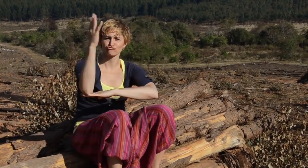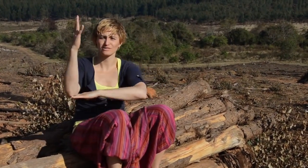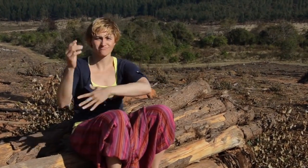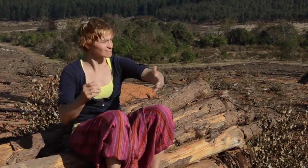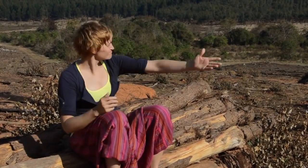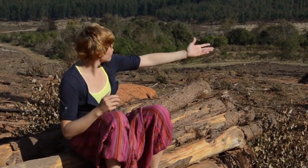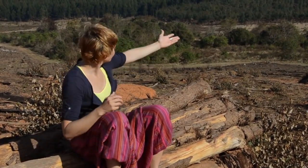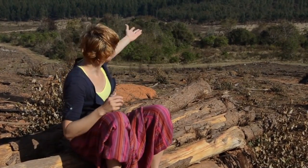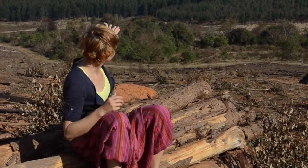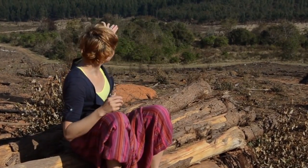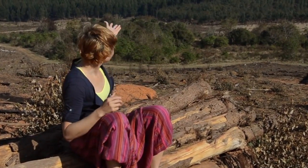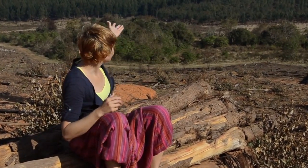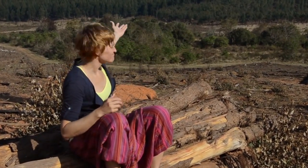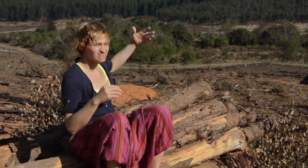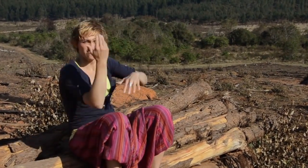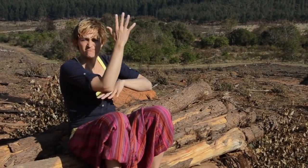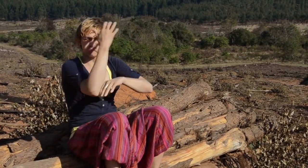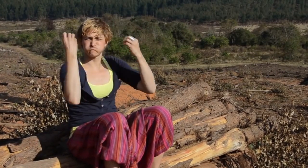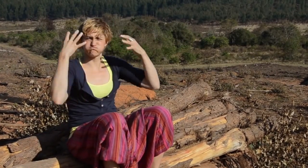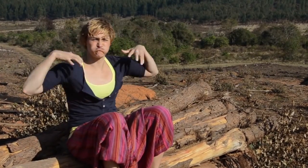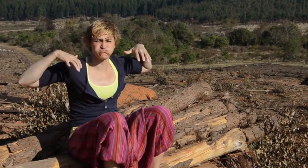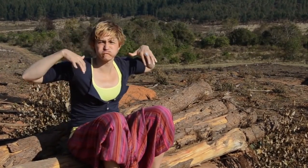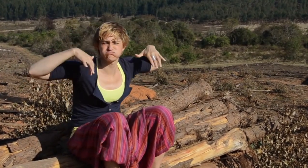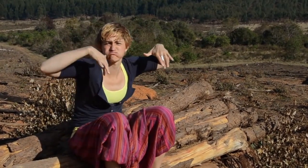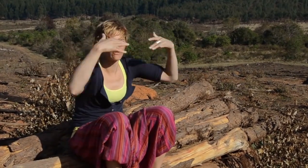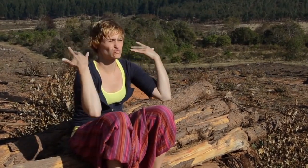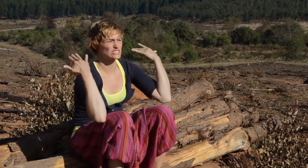Forestry is a strong industry with the country’s